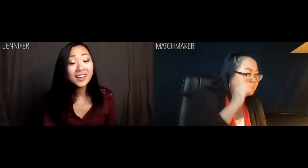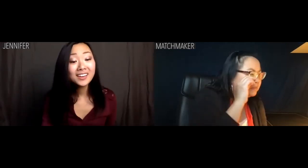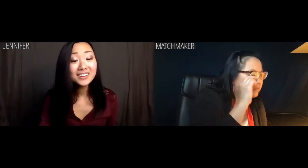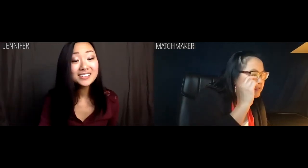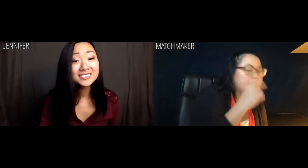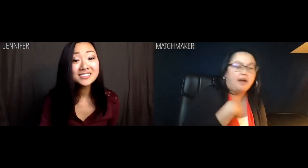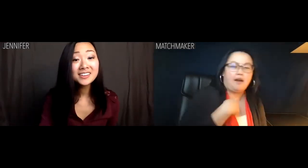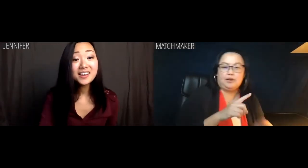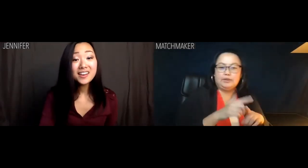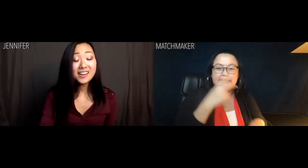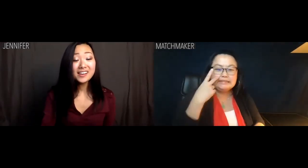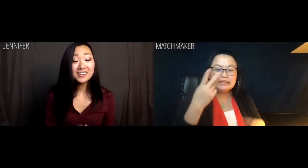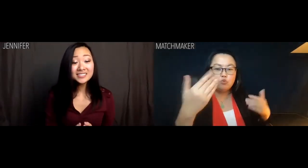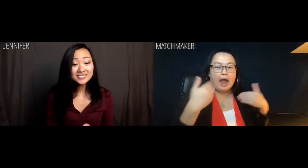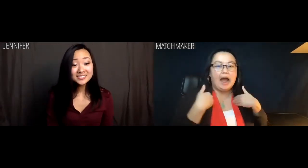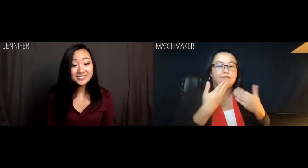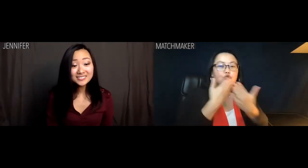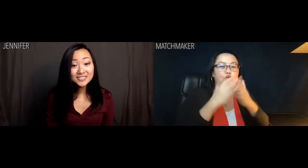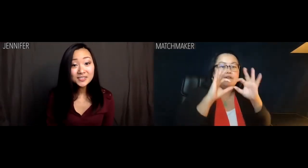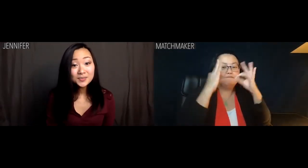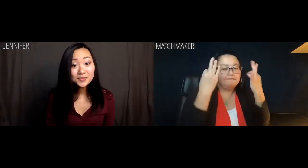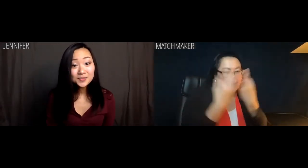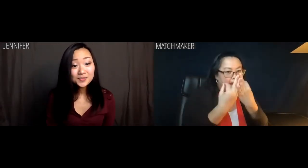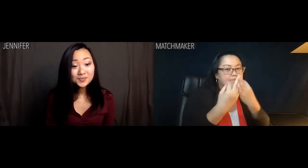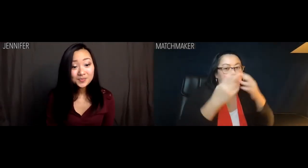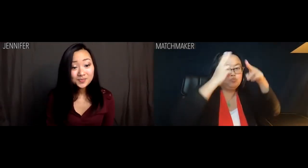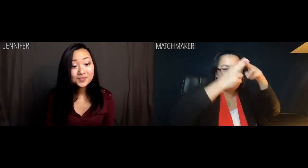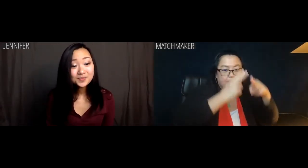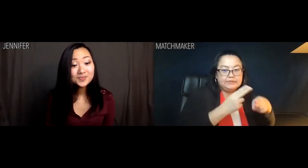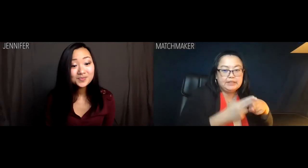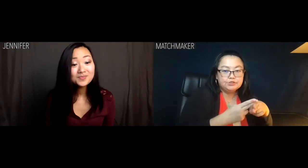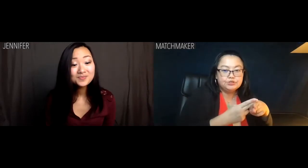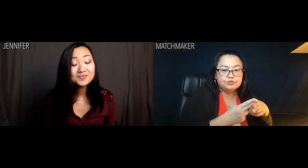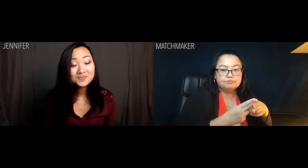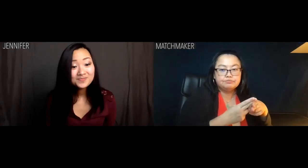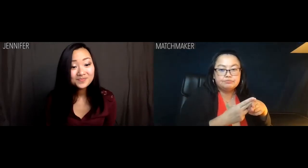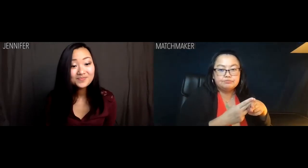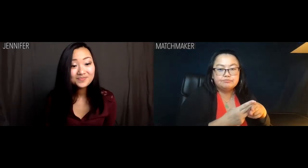Matchmaker: Your family standing is good.